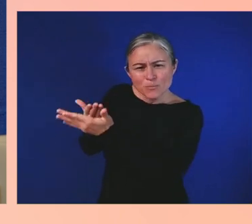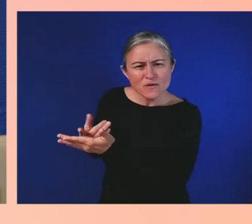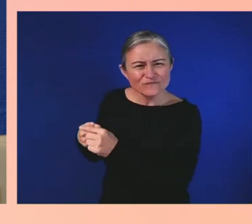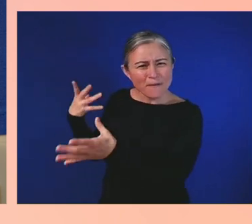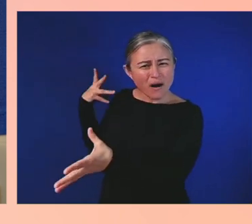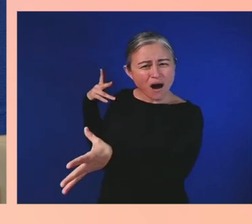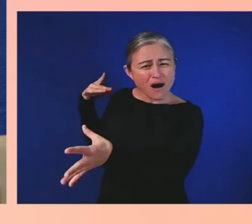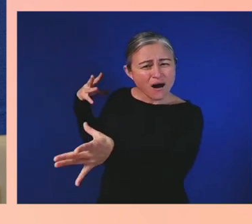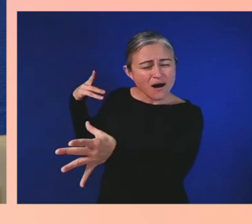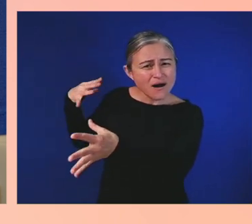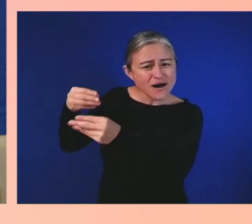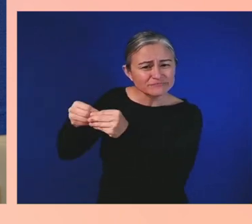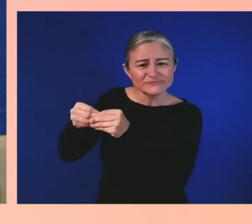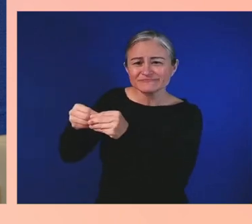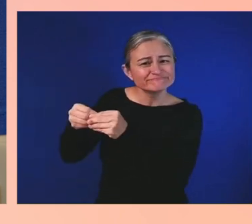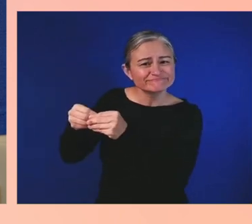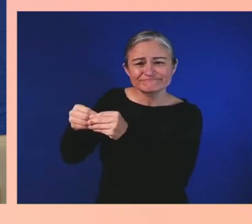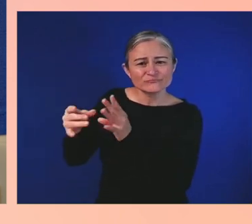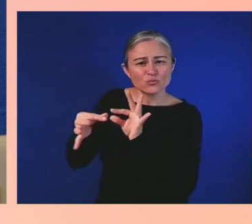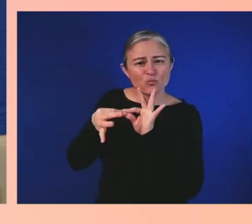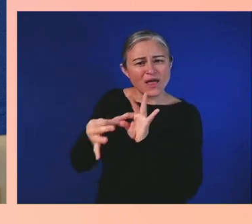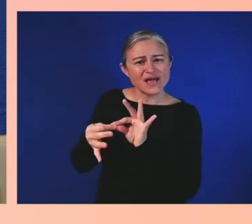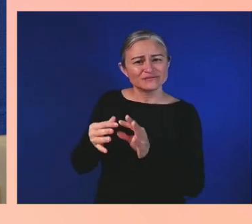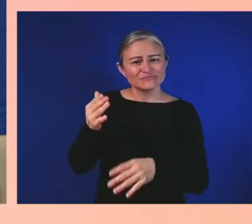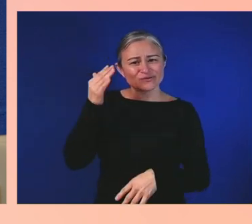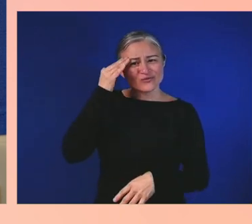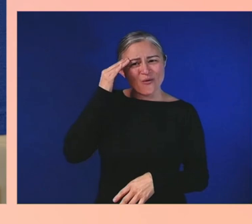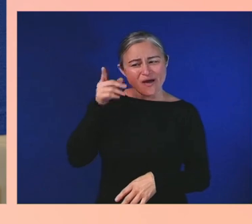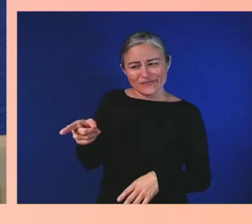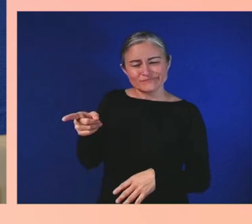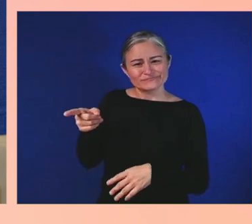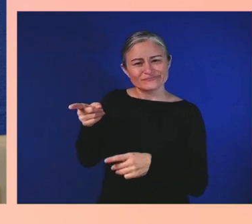the trauma that comes in their family of not